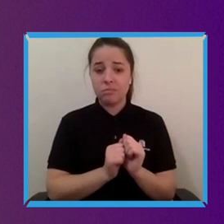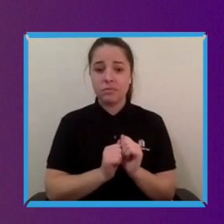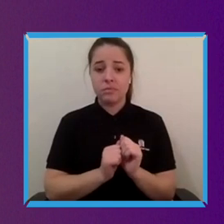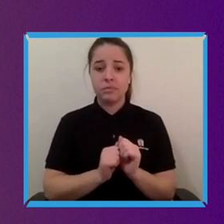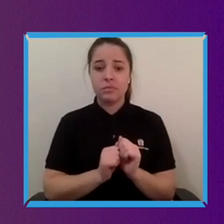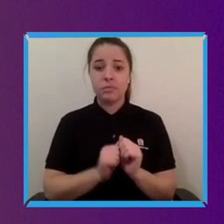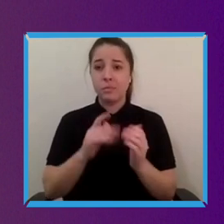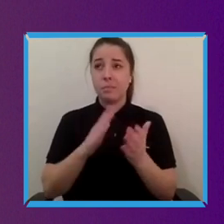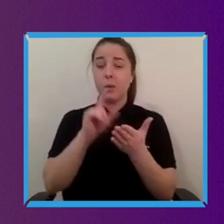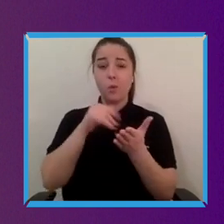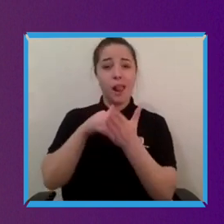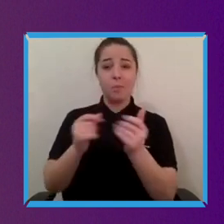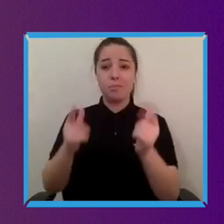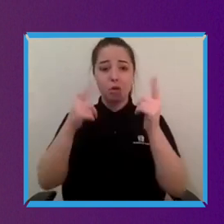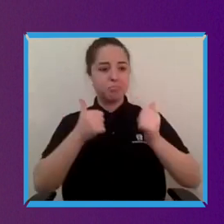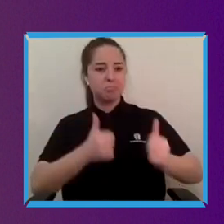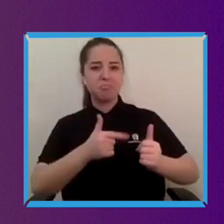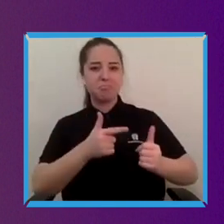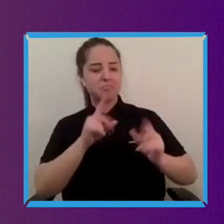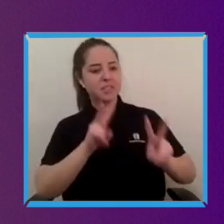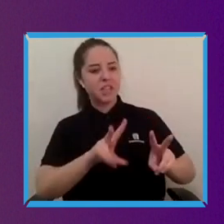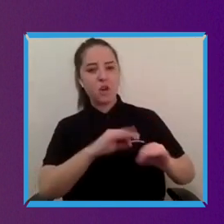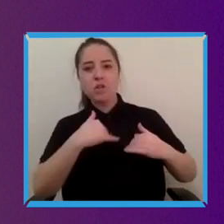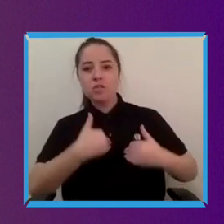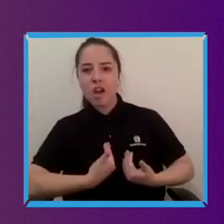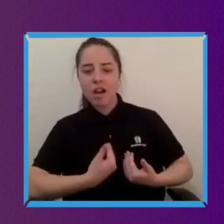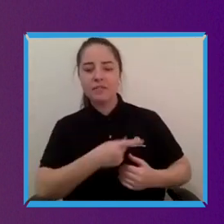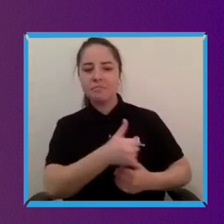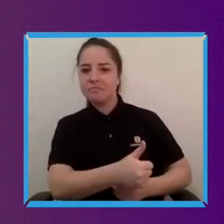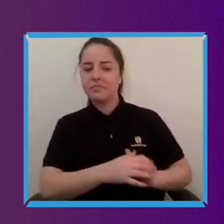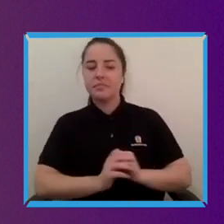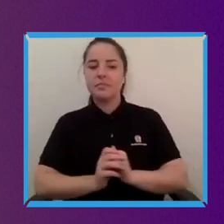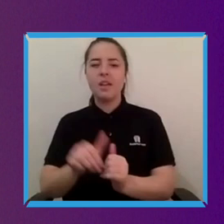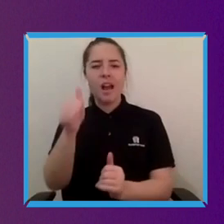empirical evidence out but I think that's the kind of thing which convinces